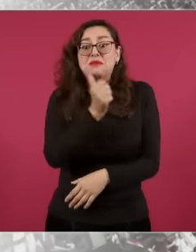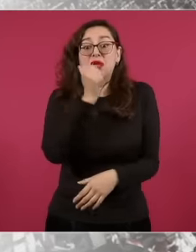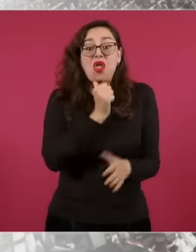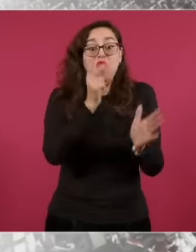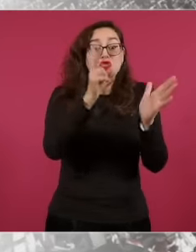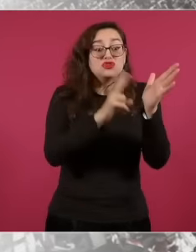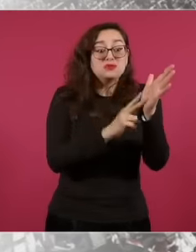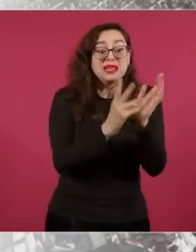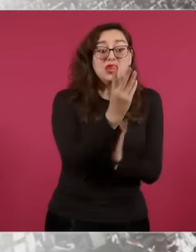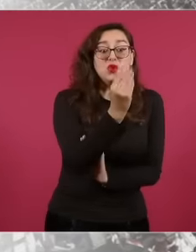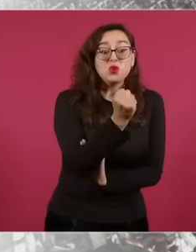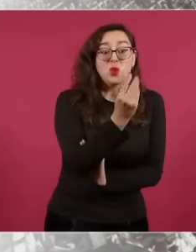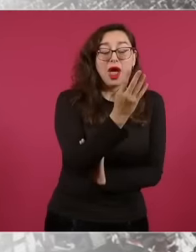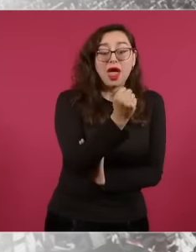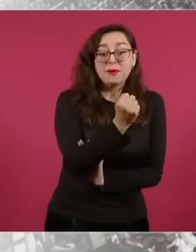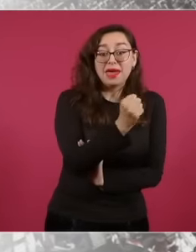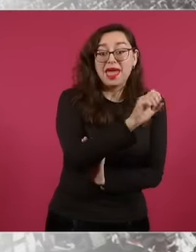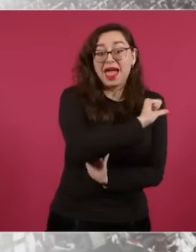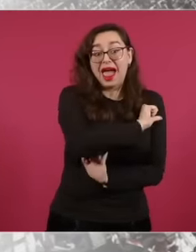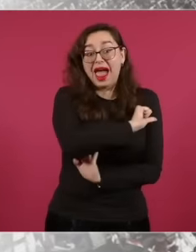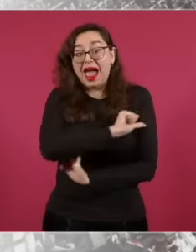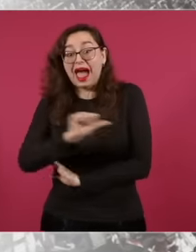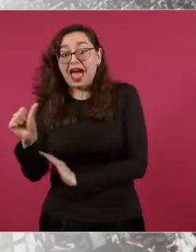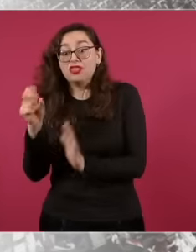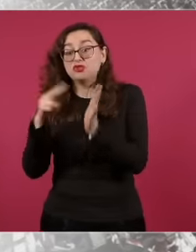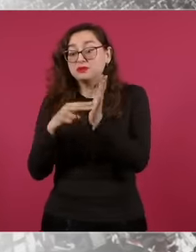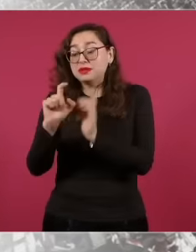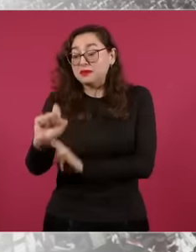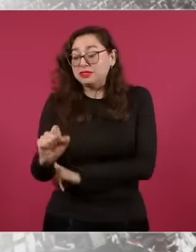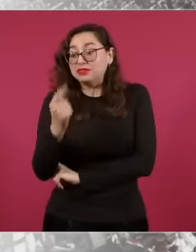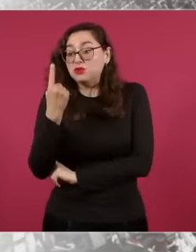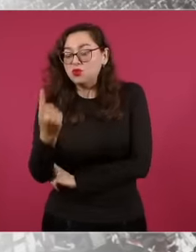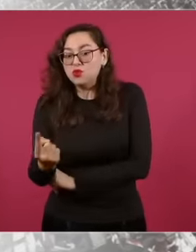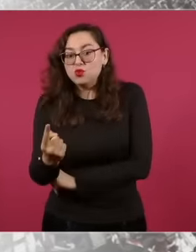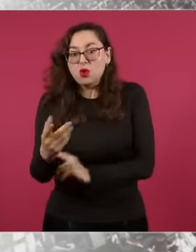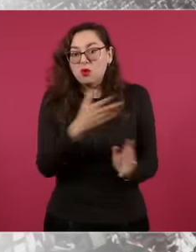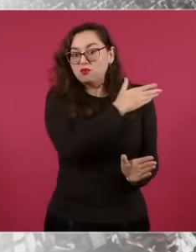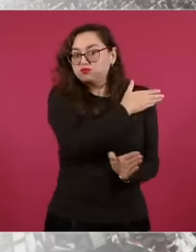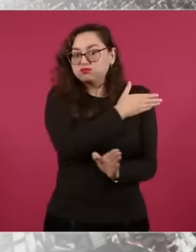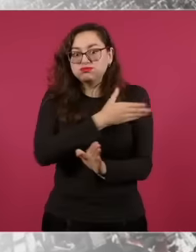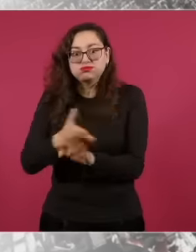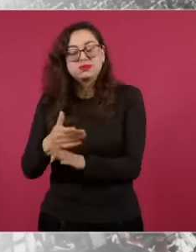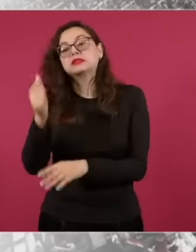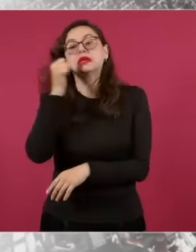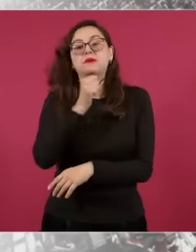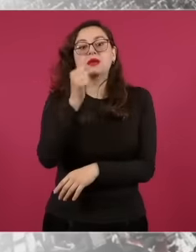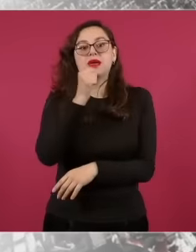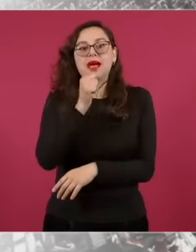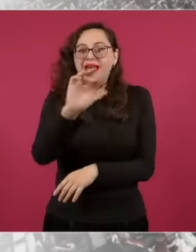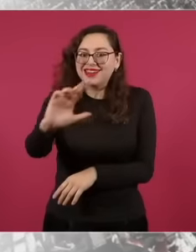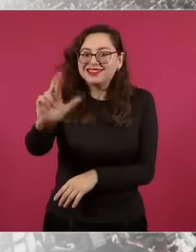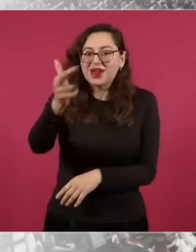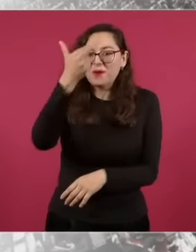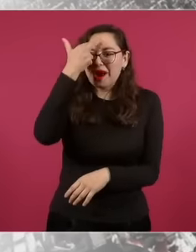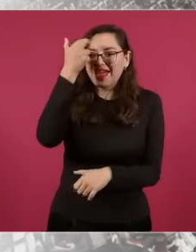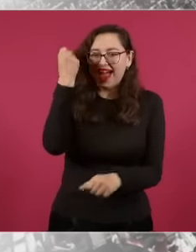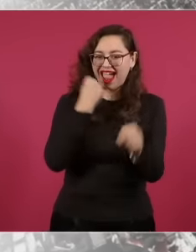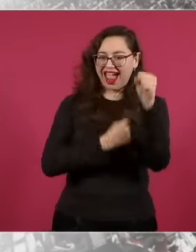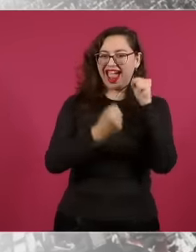which by the way the PRI approved and which eliminated the fact that political parties